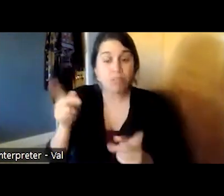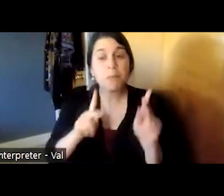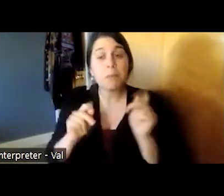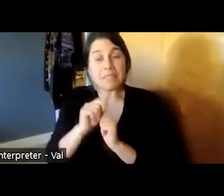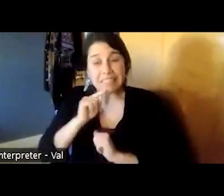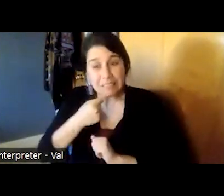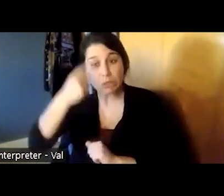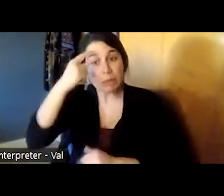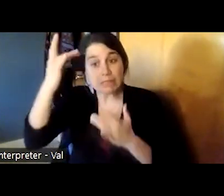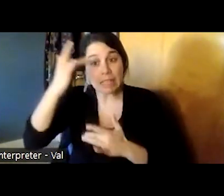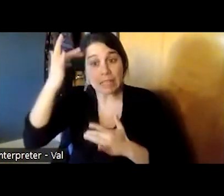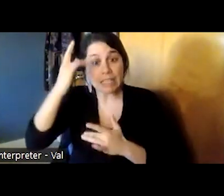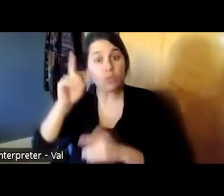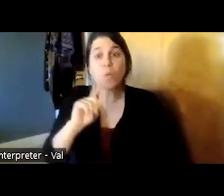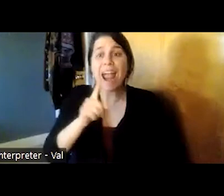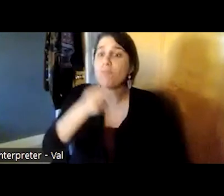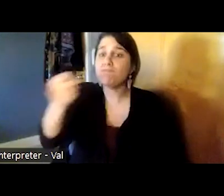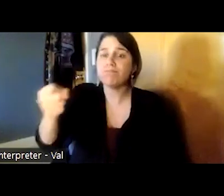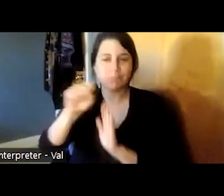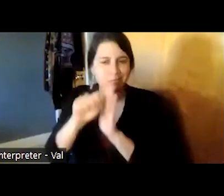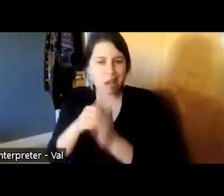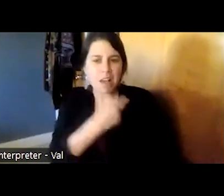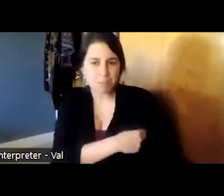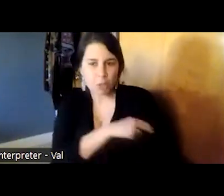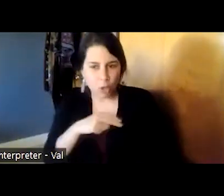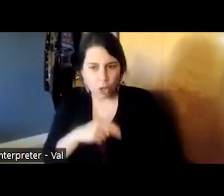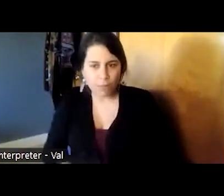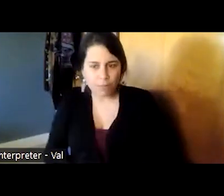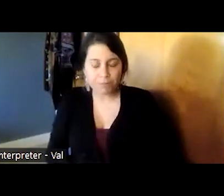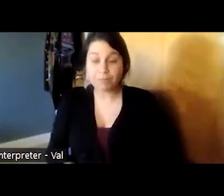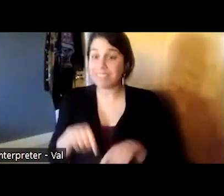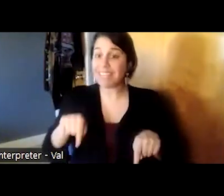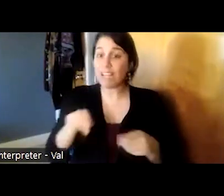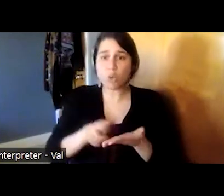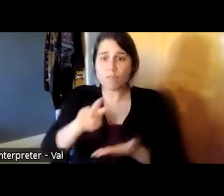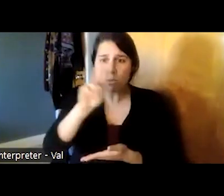were cared for in state hospitals but here at the university of rochester things changed starting